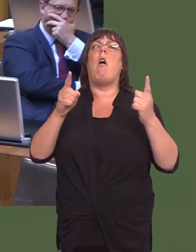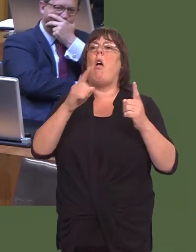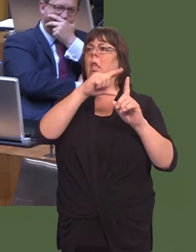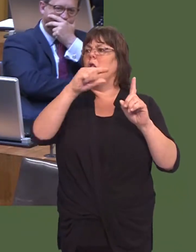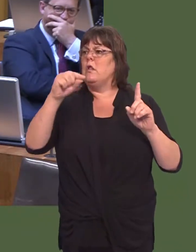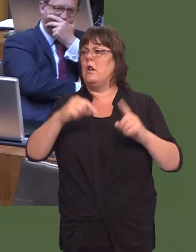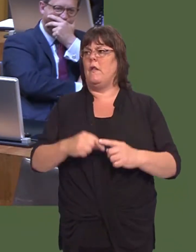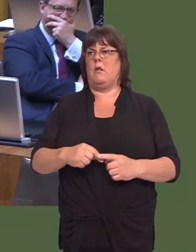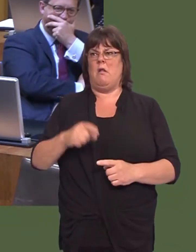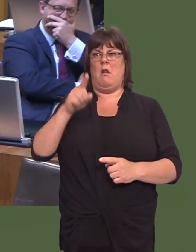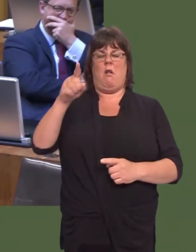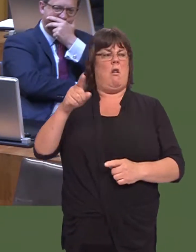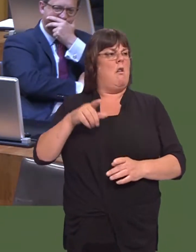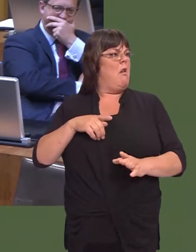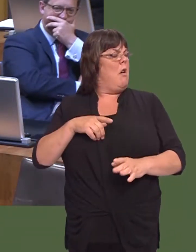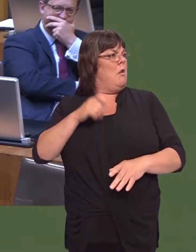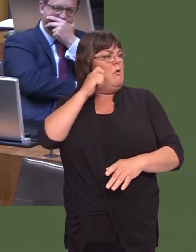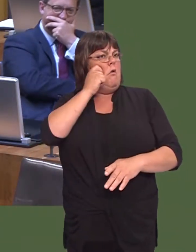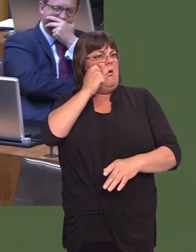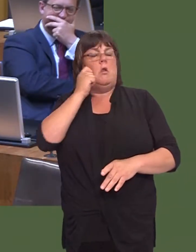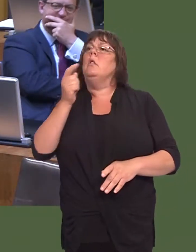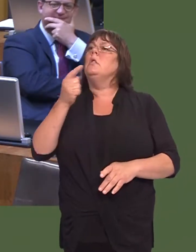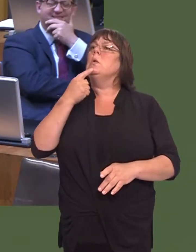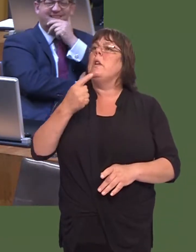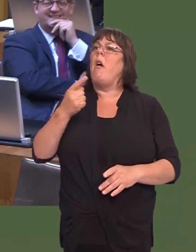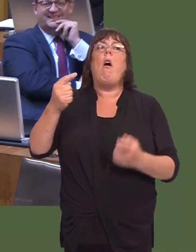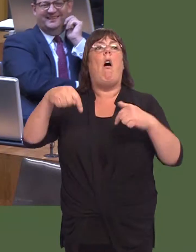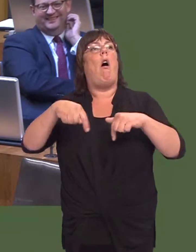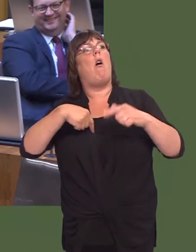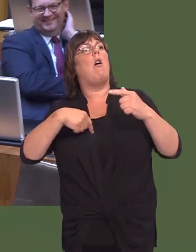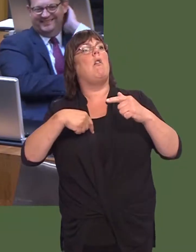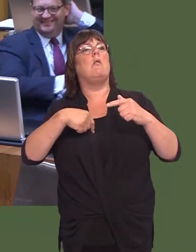He has some brass neck to come before this Chamber and say that somehow things are a